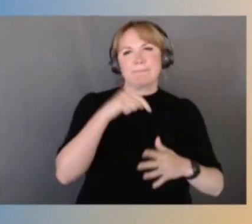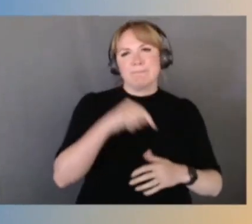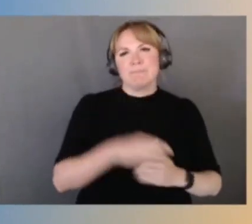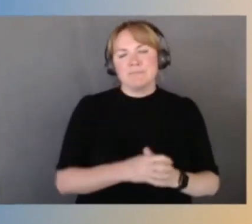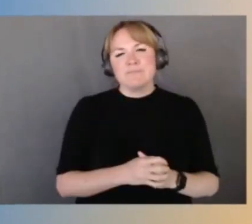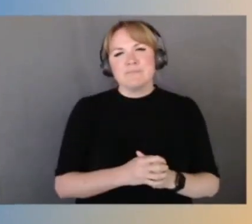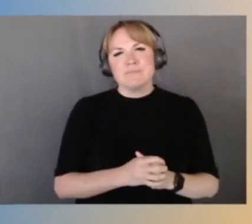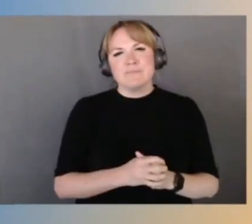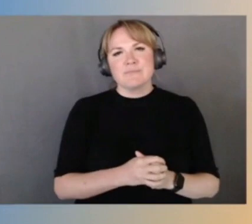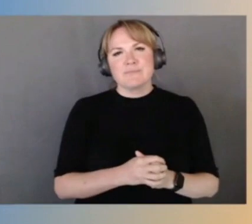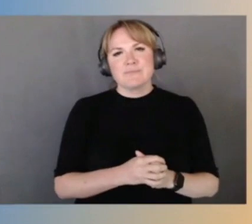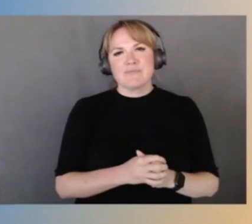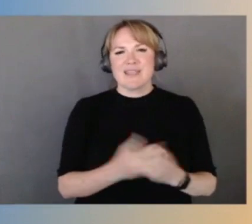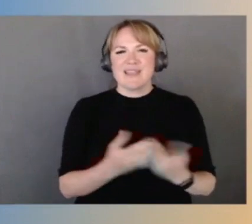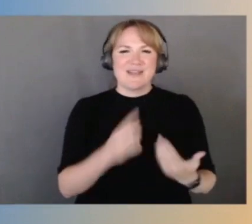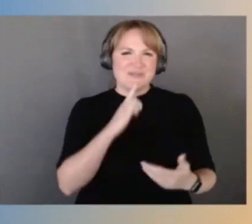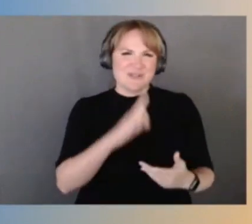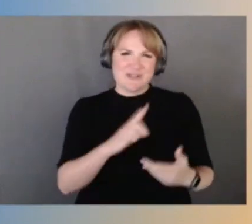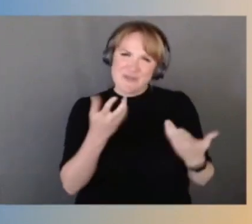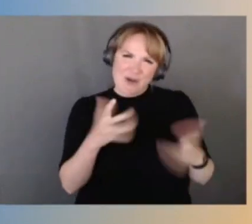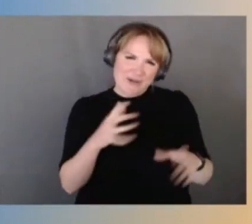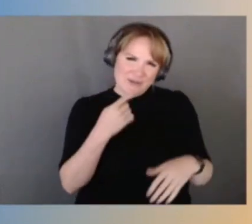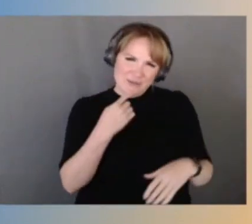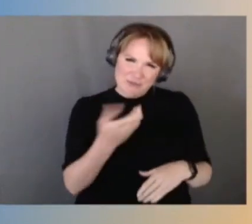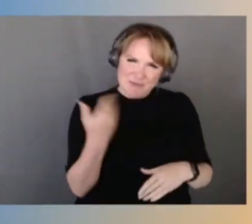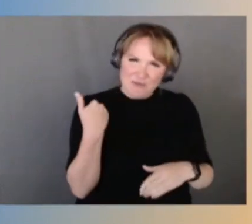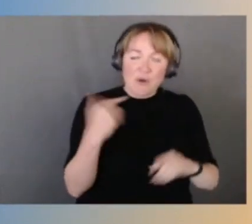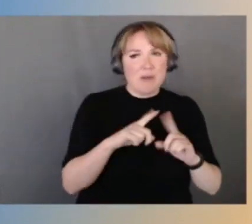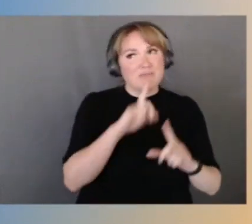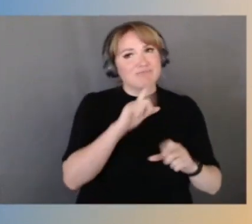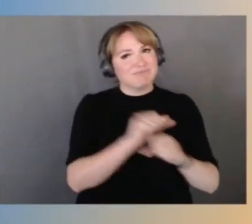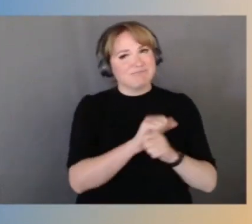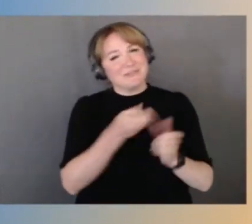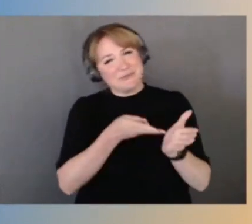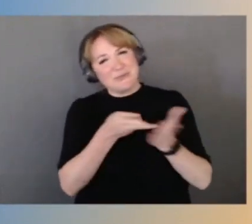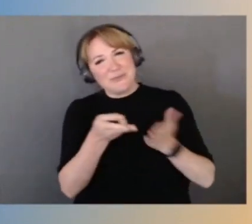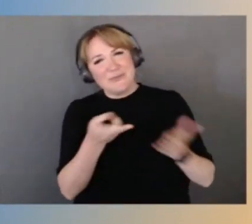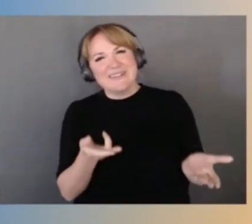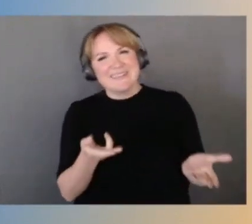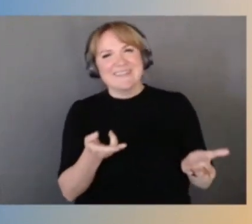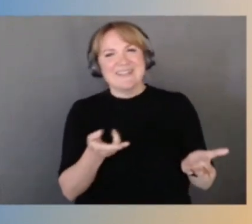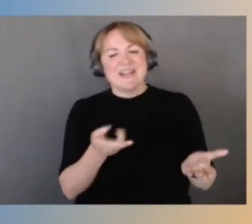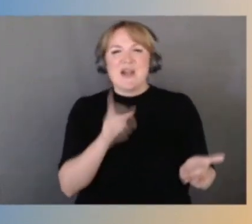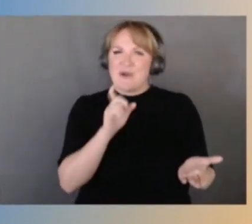I'm sure we've told you that before, but it's the absolute truth. And that's the way we work is we have to get that security engineered in